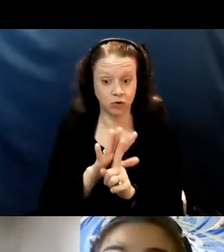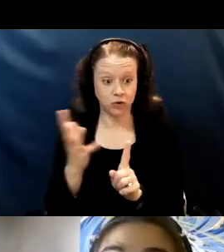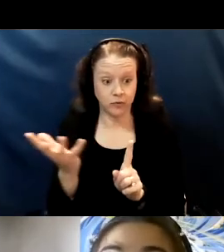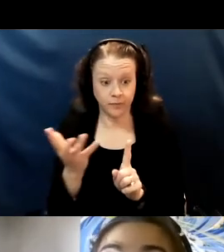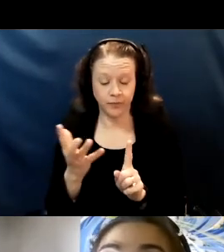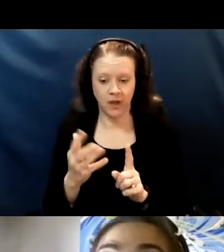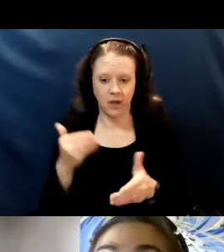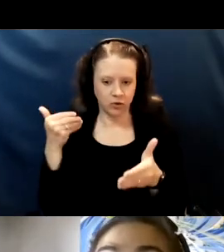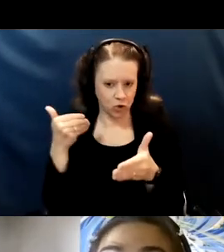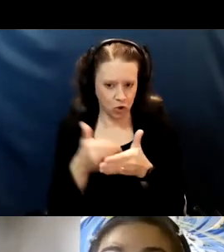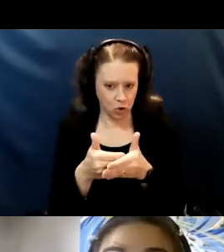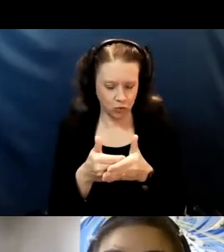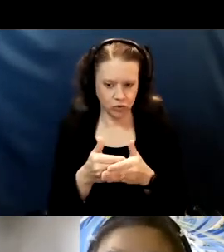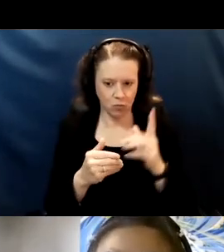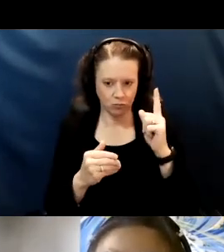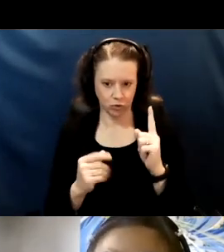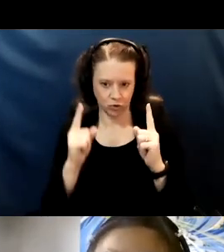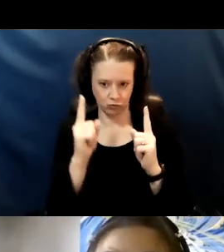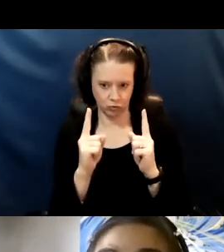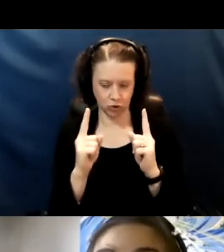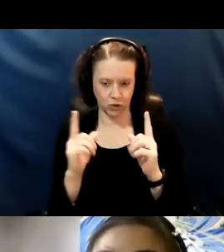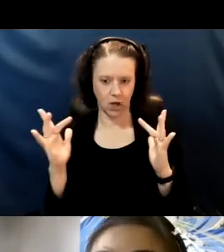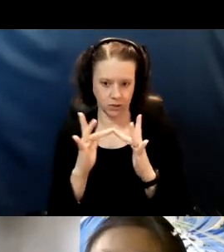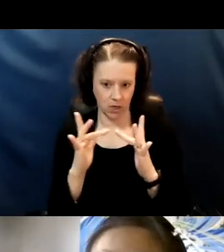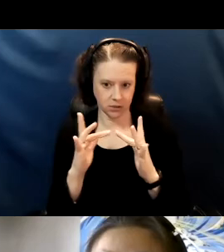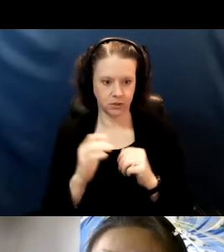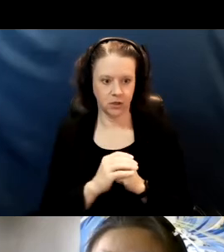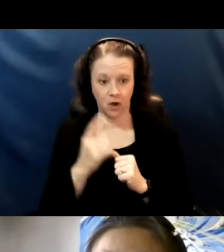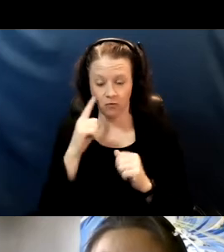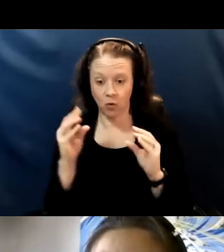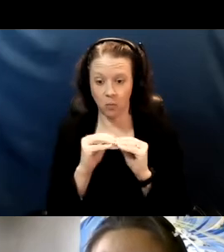close person to person contact for more than 15 minutes